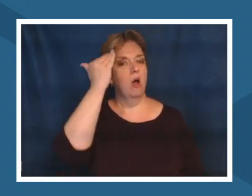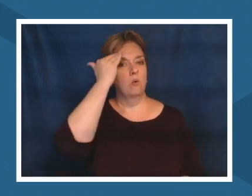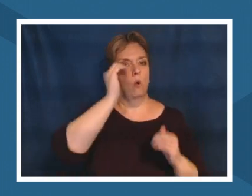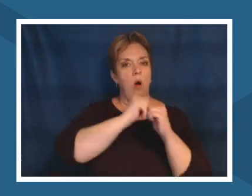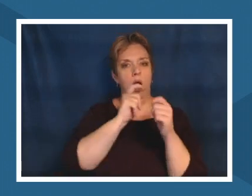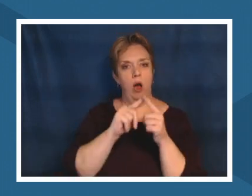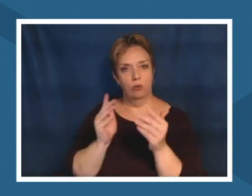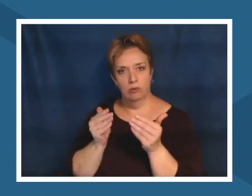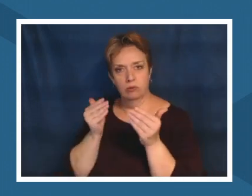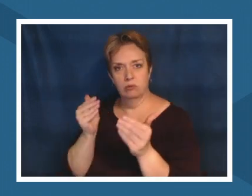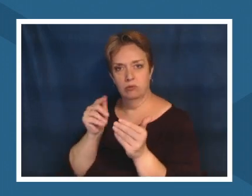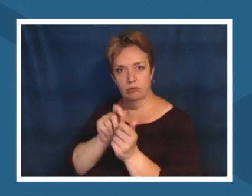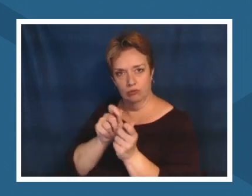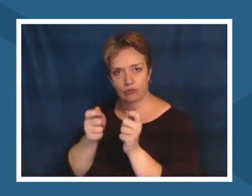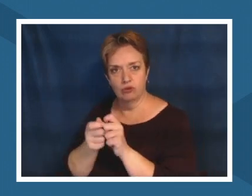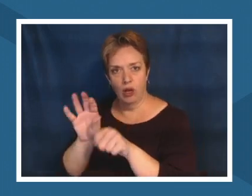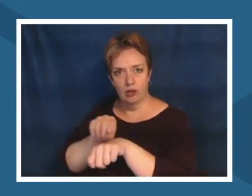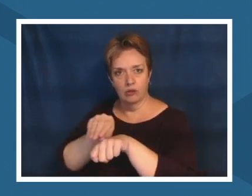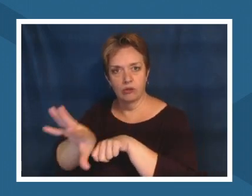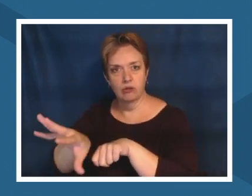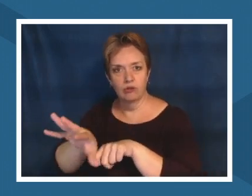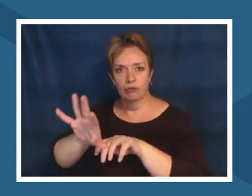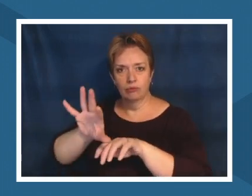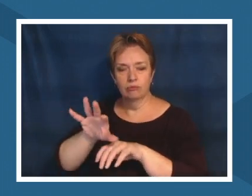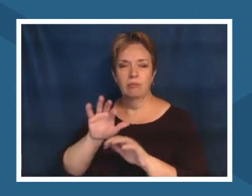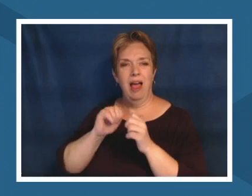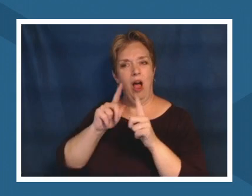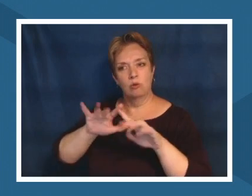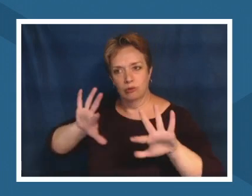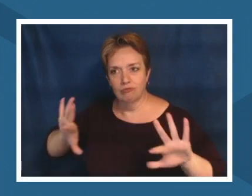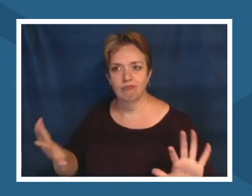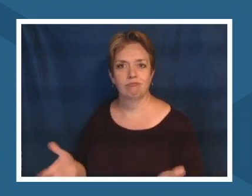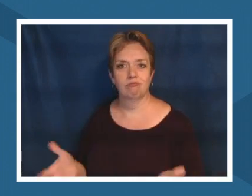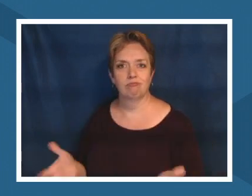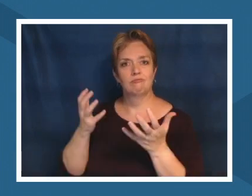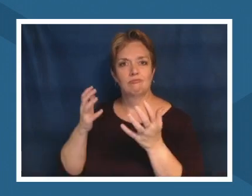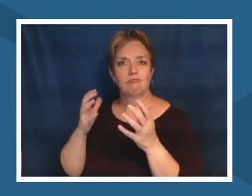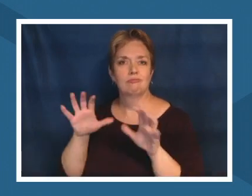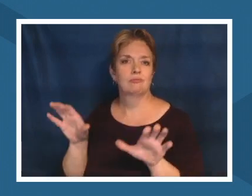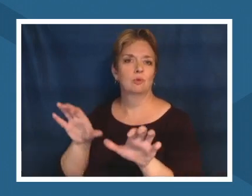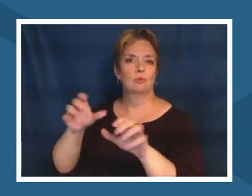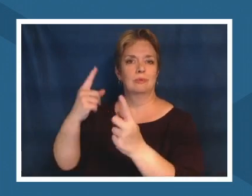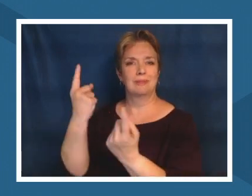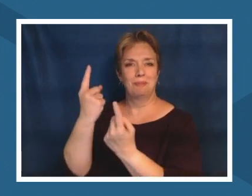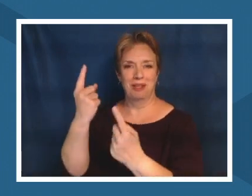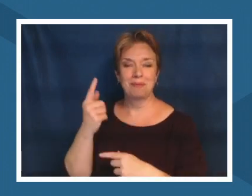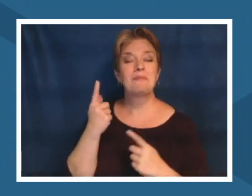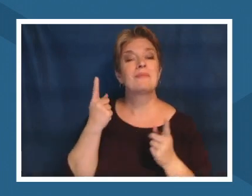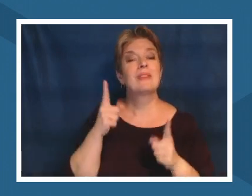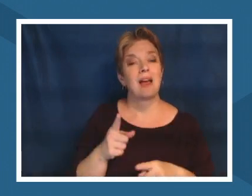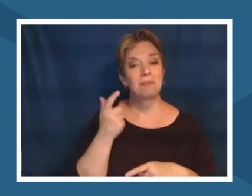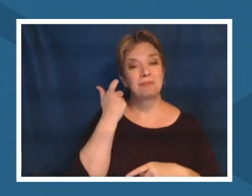rally to do something i had a group of students rally around saving a local